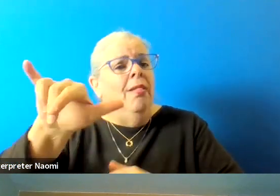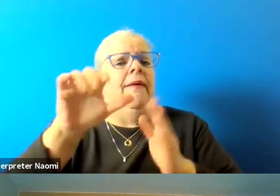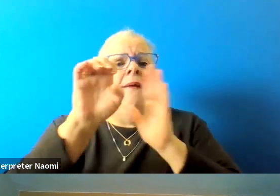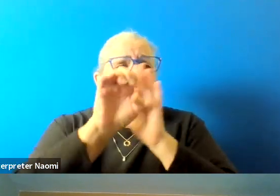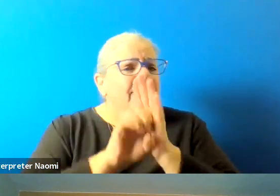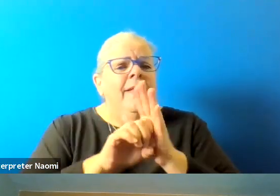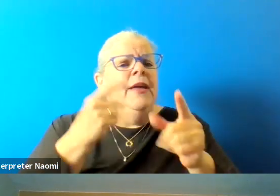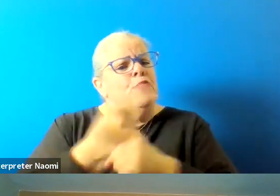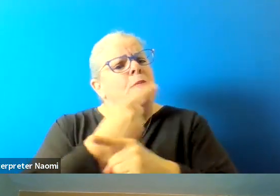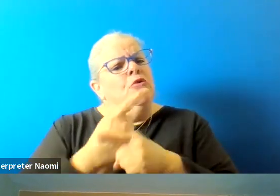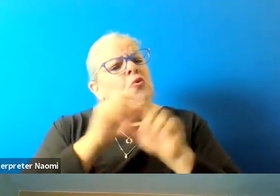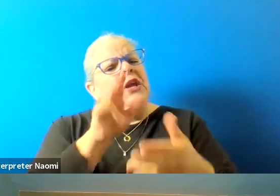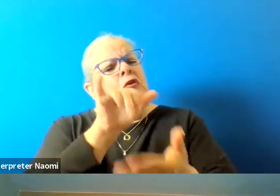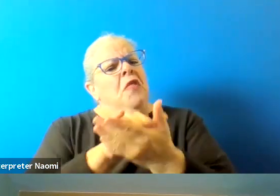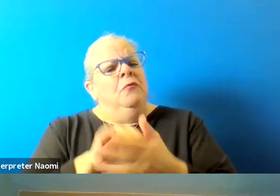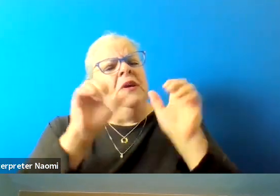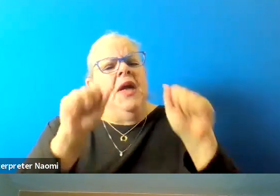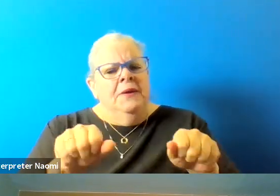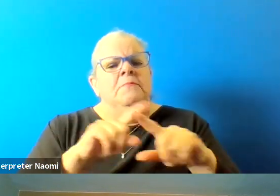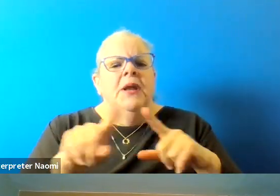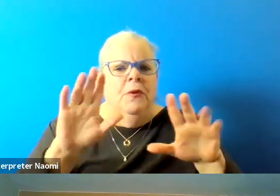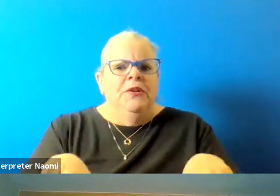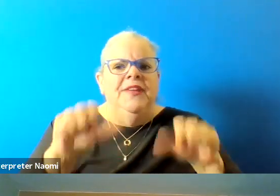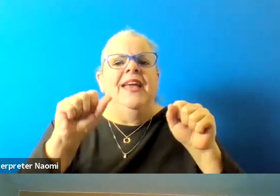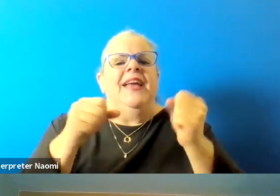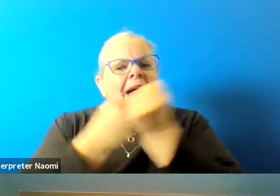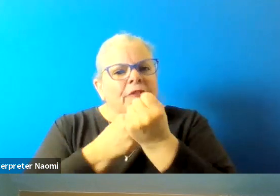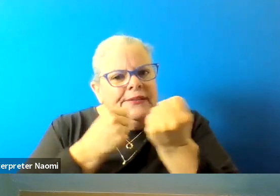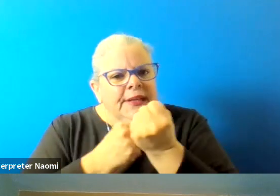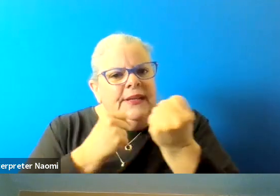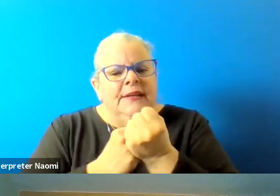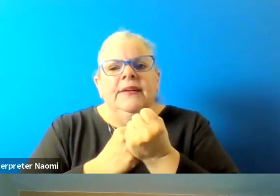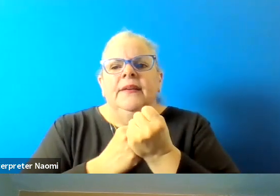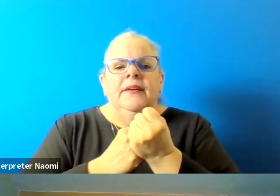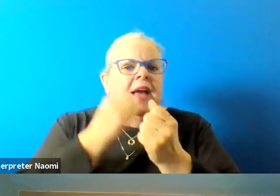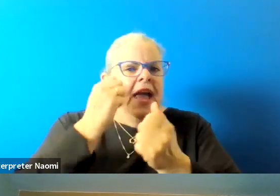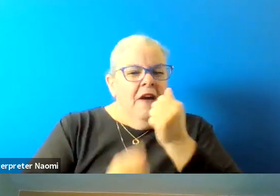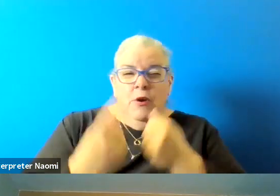And we can do that. But it will take advocacy, and we'll take everyone understanding